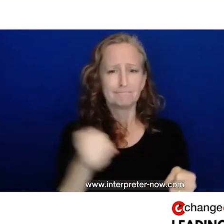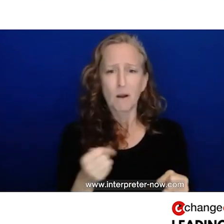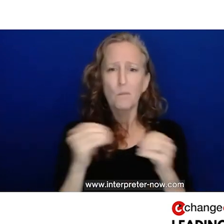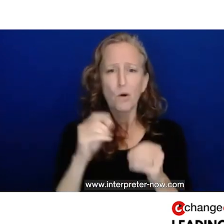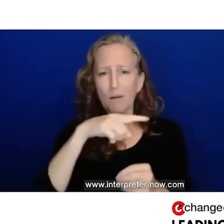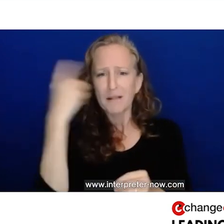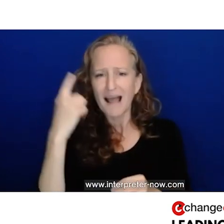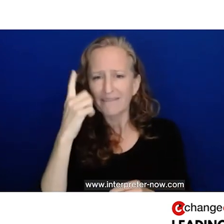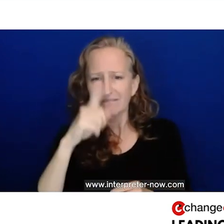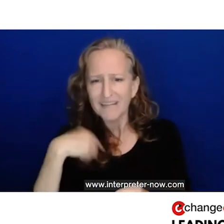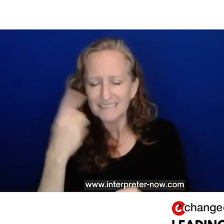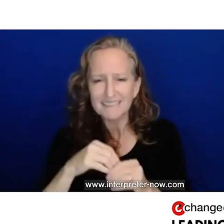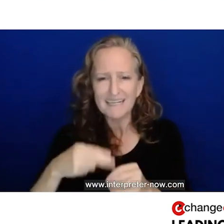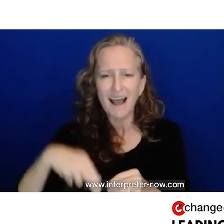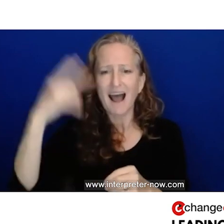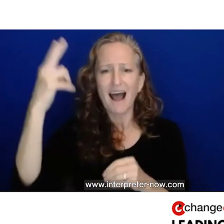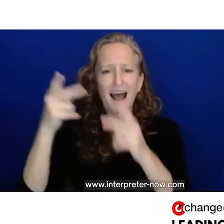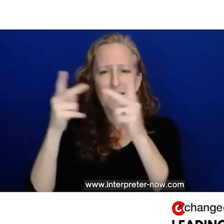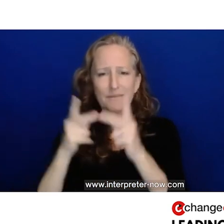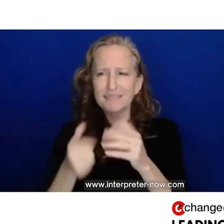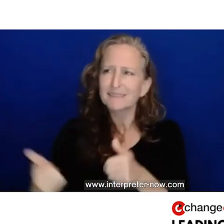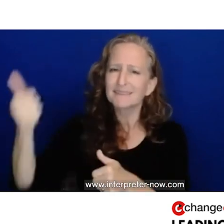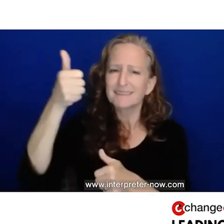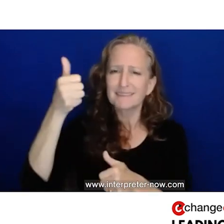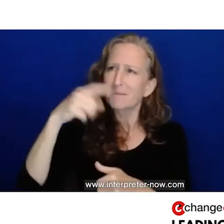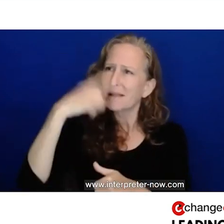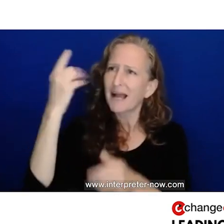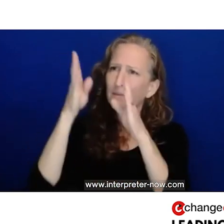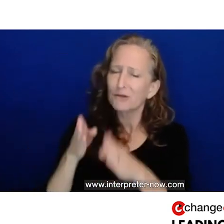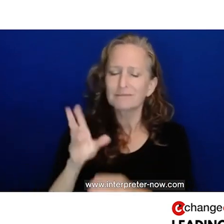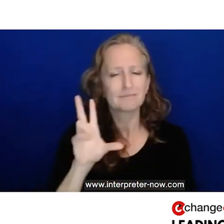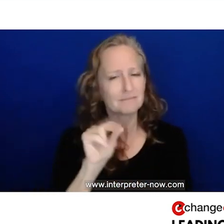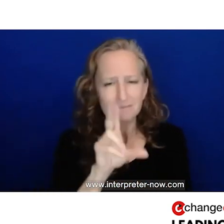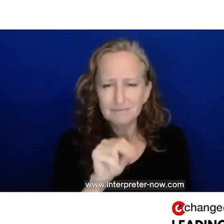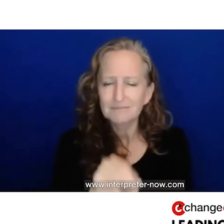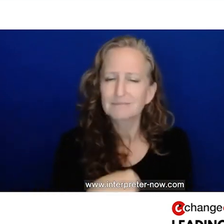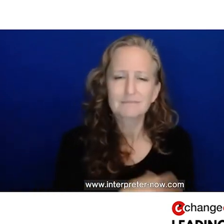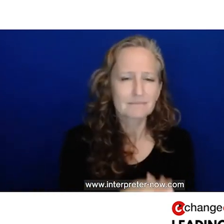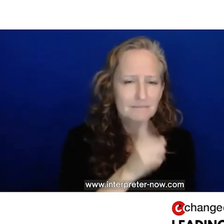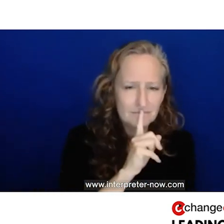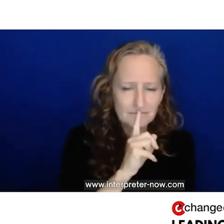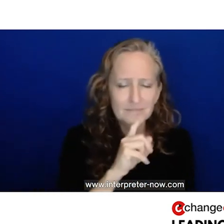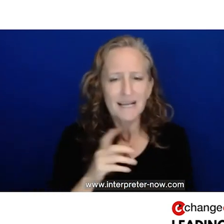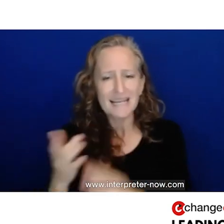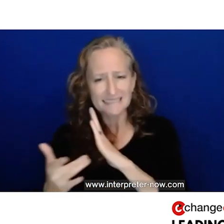marginalized. It's not just about having more Black faces in high places. I argue that diversity